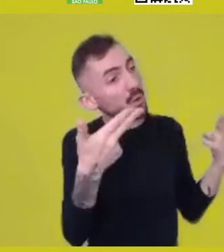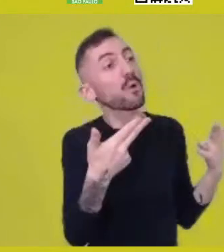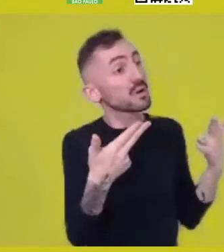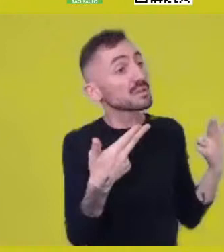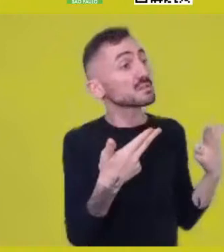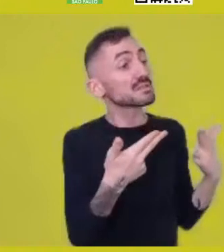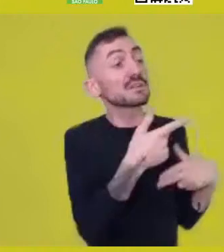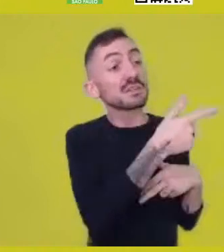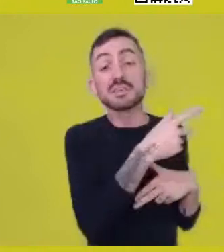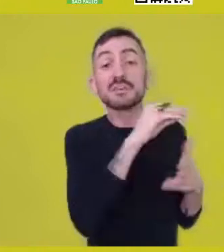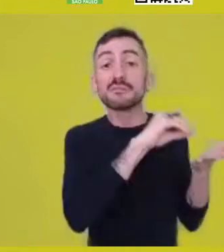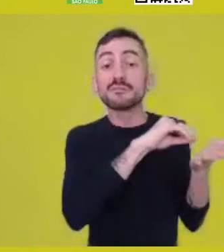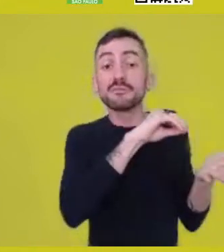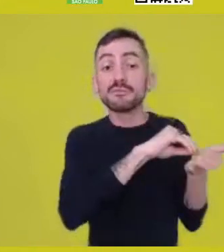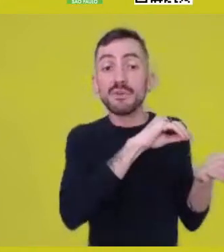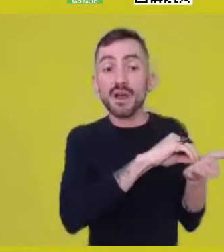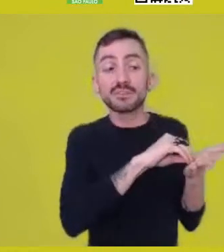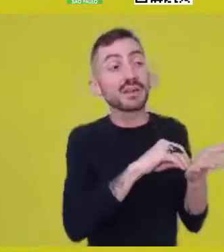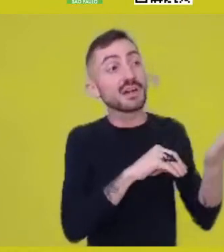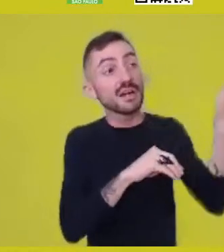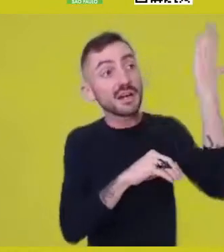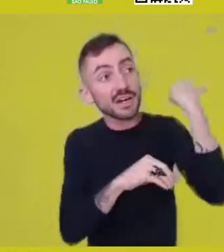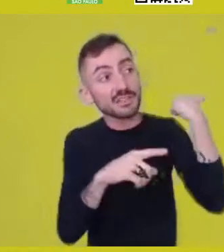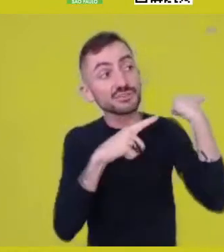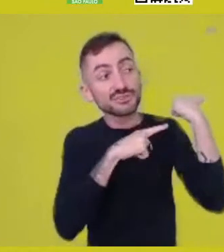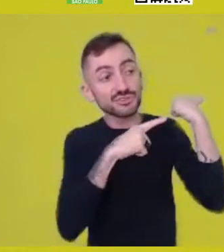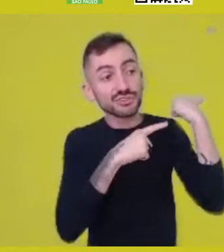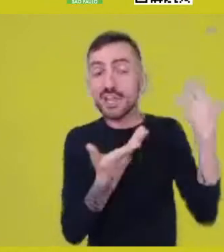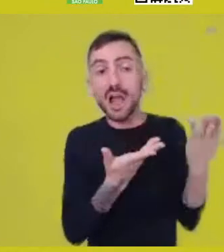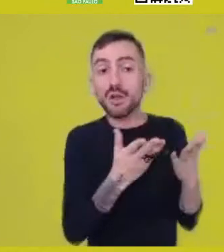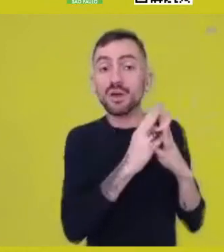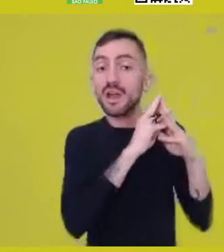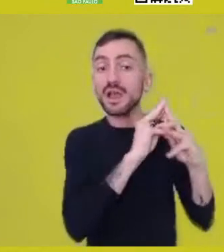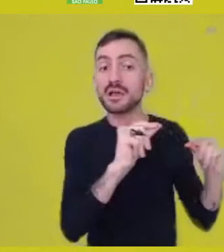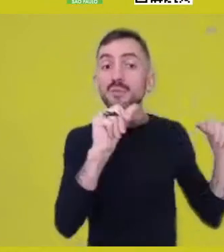that existed in a certain way and don’t exist anymore. We don’t know where they went.